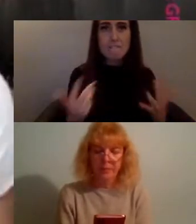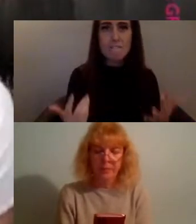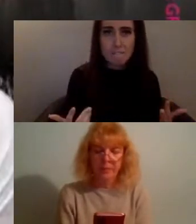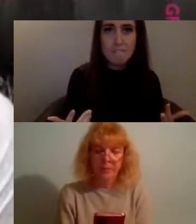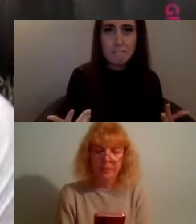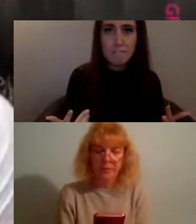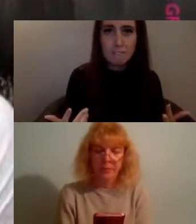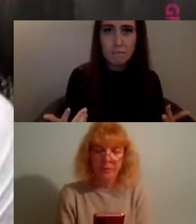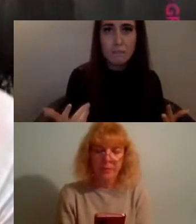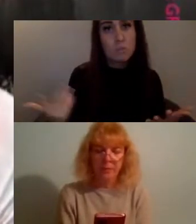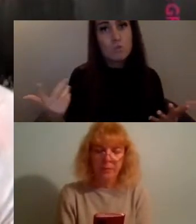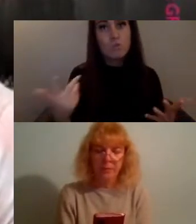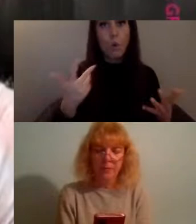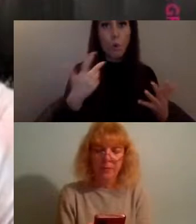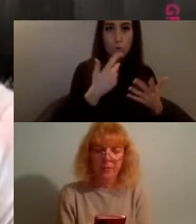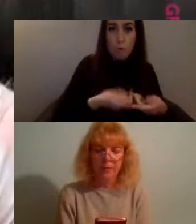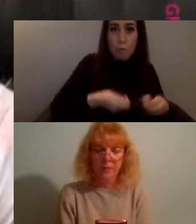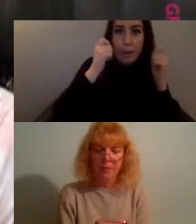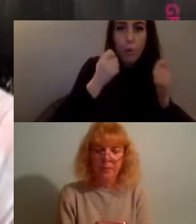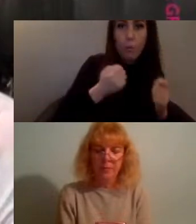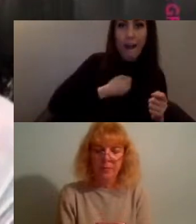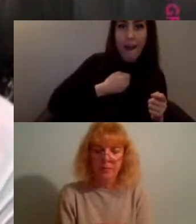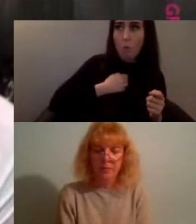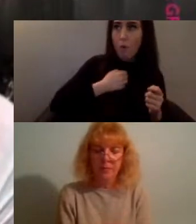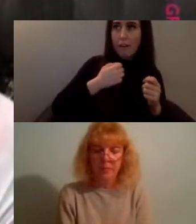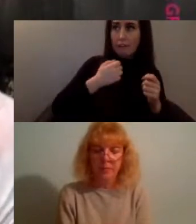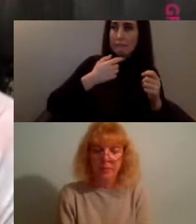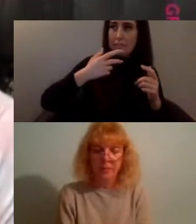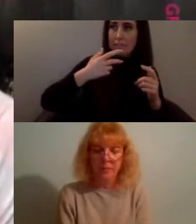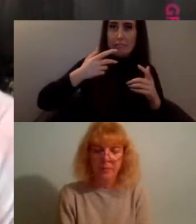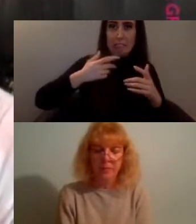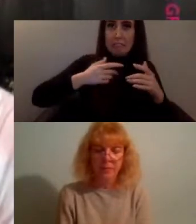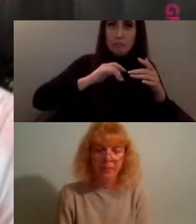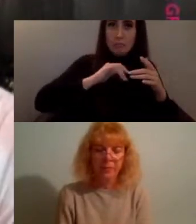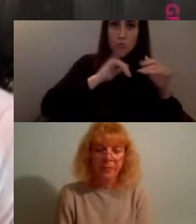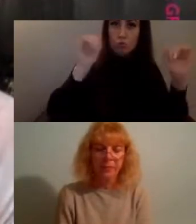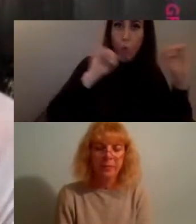our trauma are often maybe an event that happened to do with us but it's